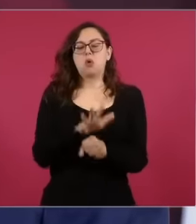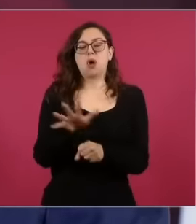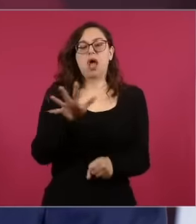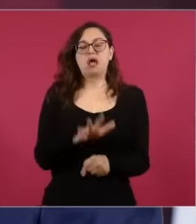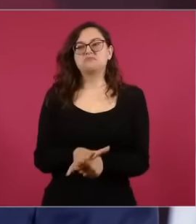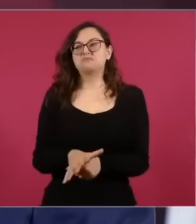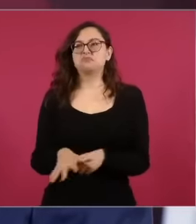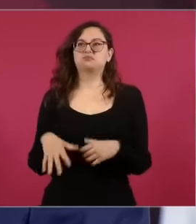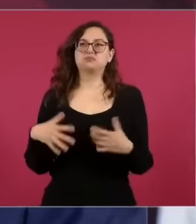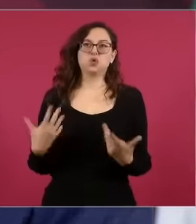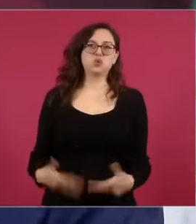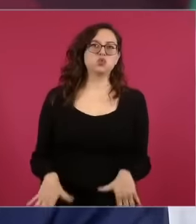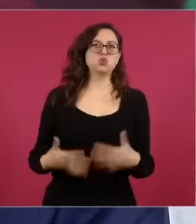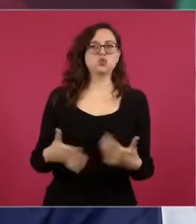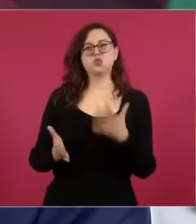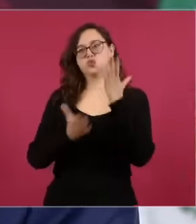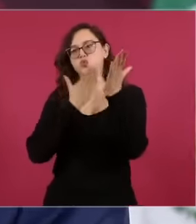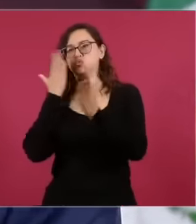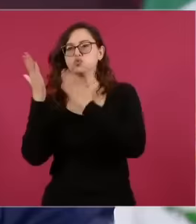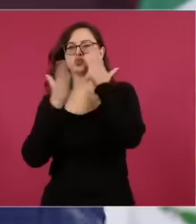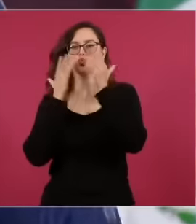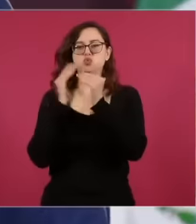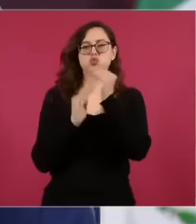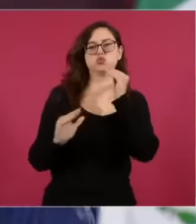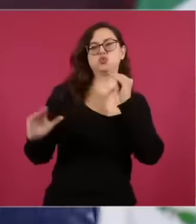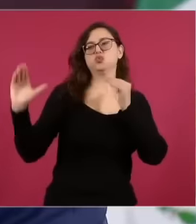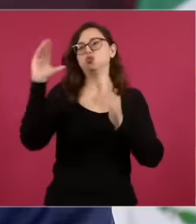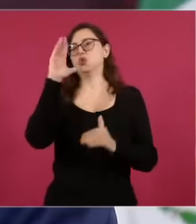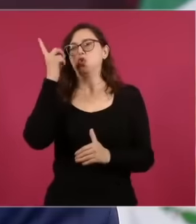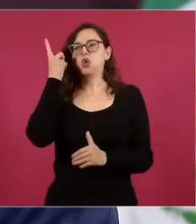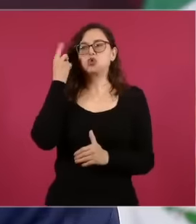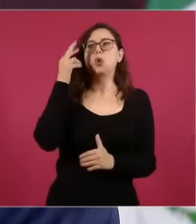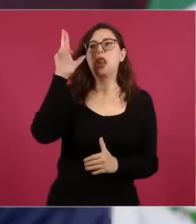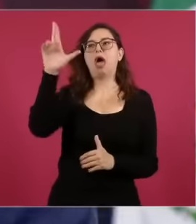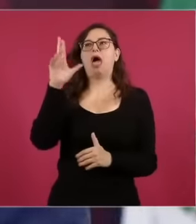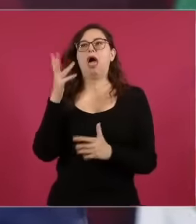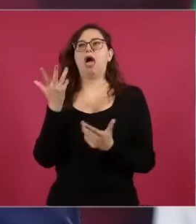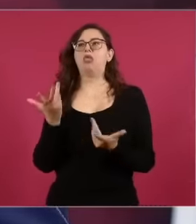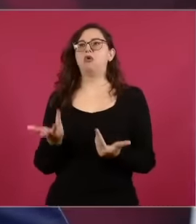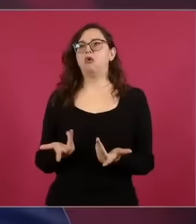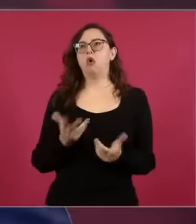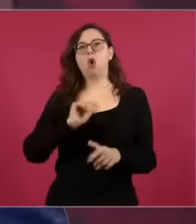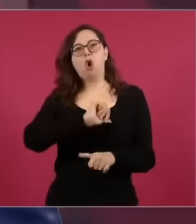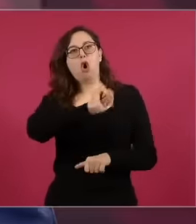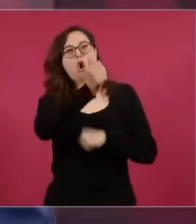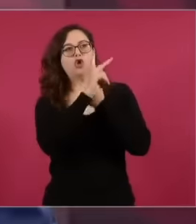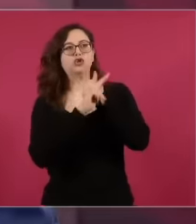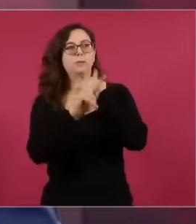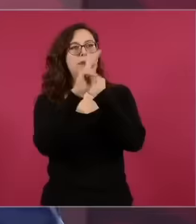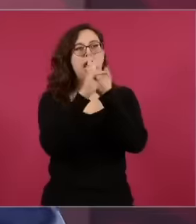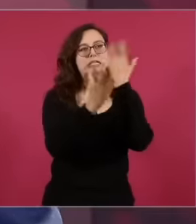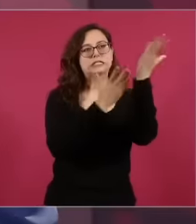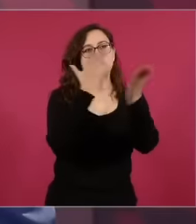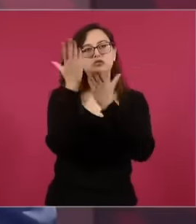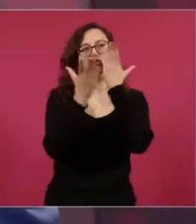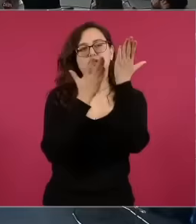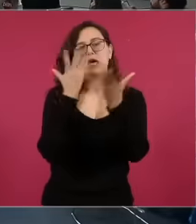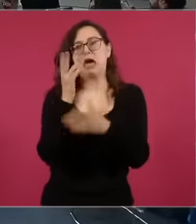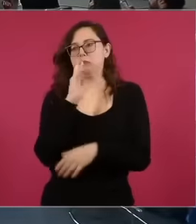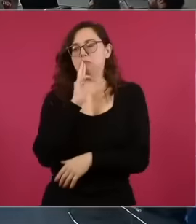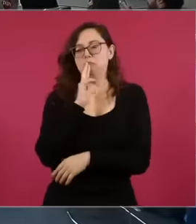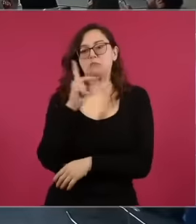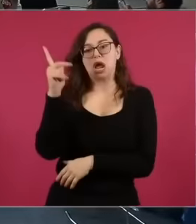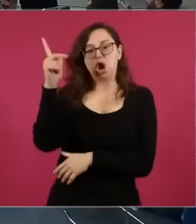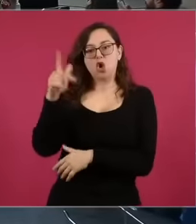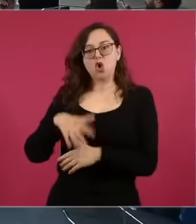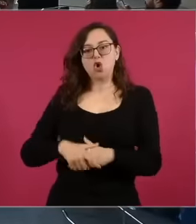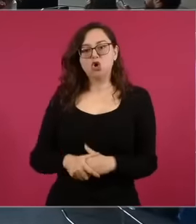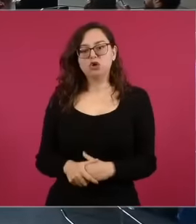Oh and if he studies abroad more because it is in accordance with the recommendations that were made